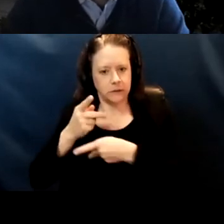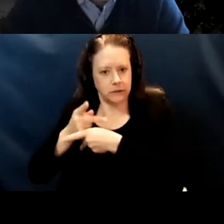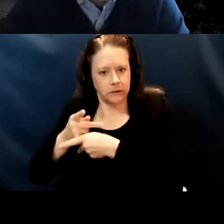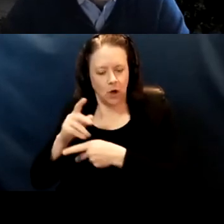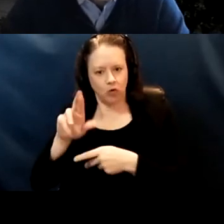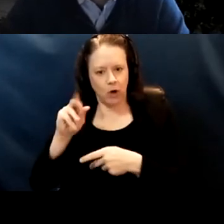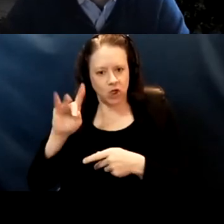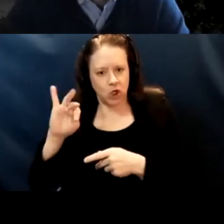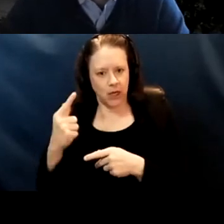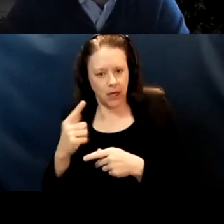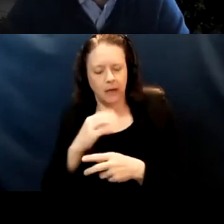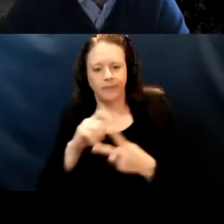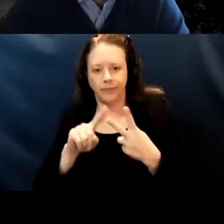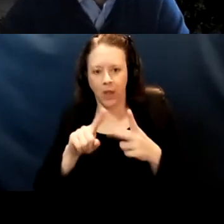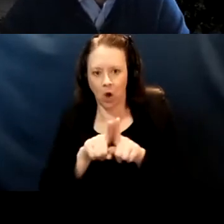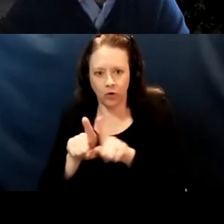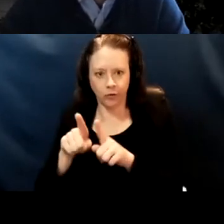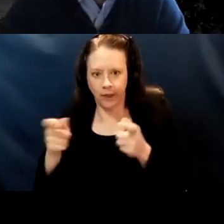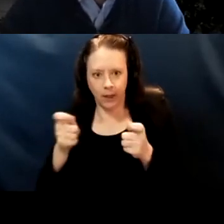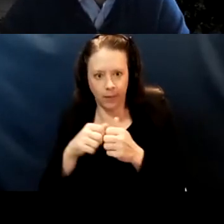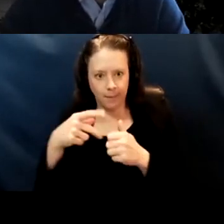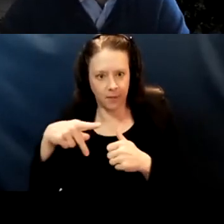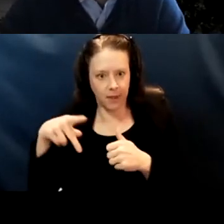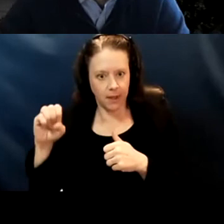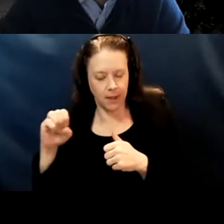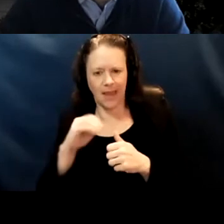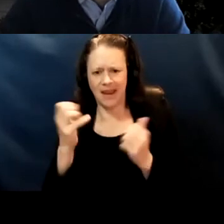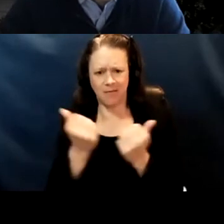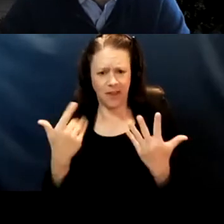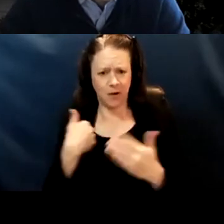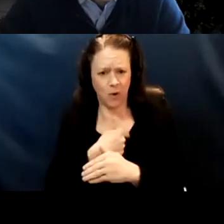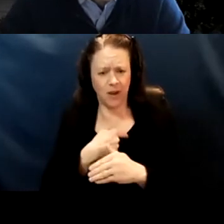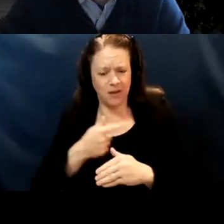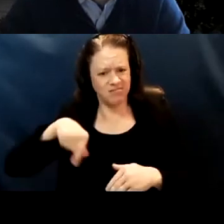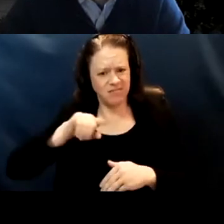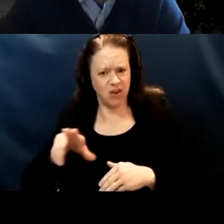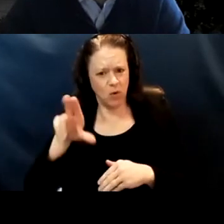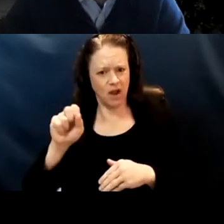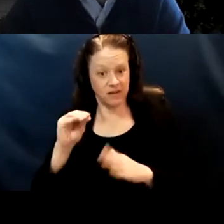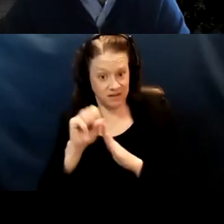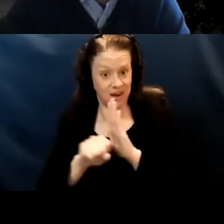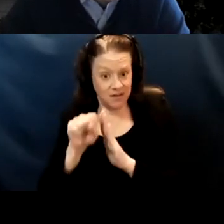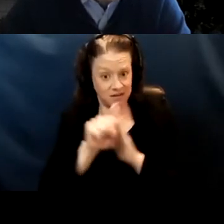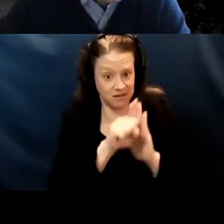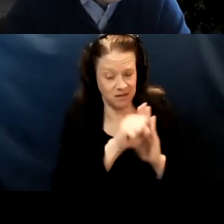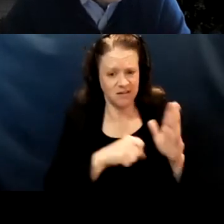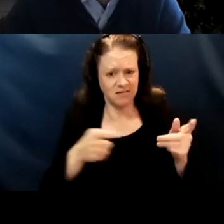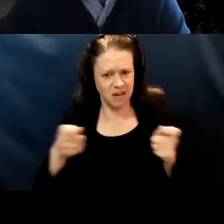with as a country and as a state and think, and again this is part of the purpose of the Health Equity Task Force. What did we learn?